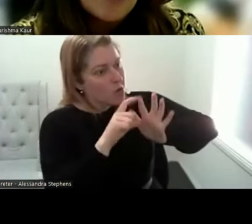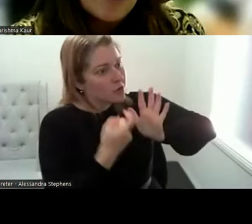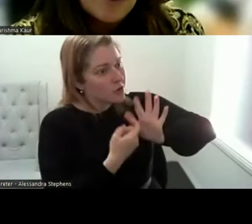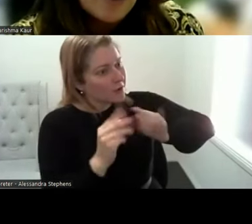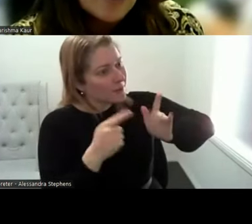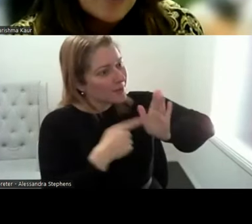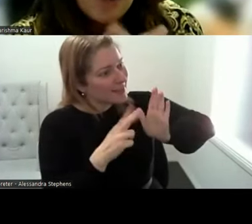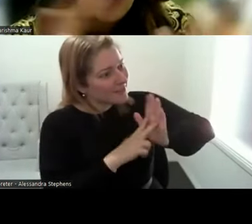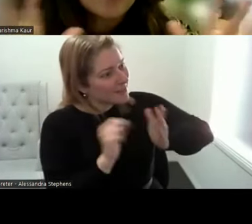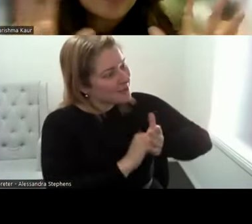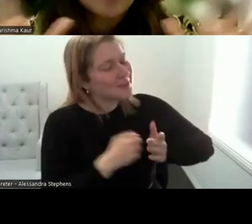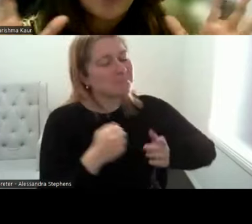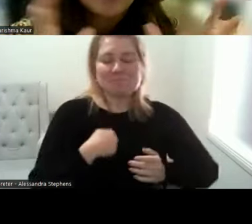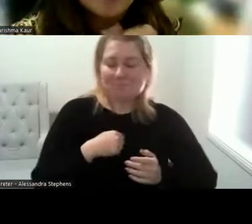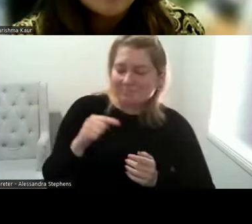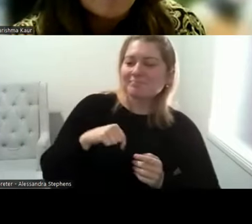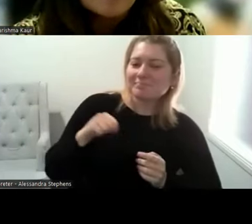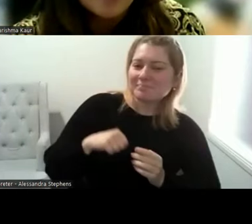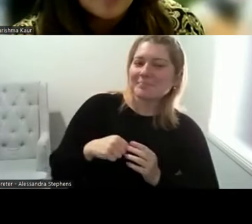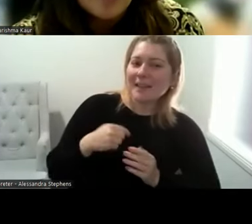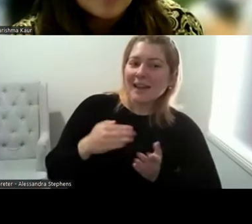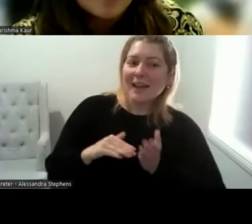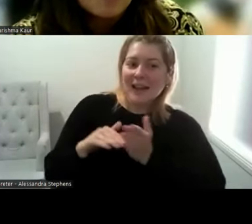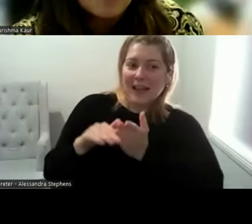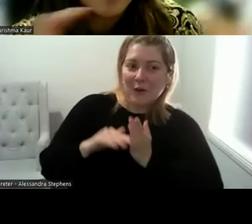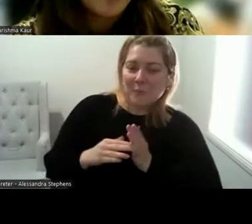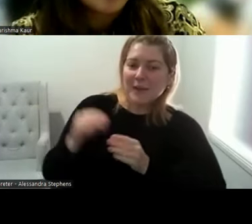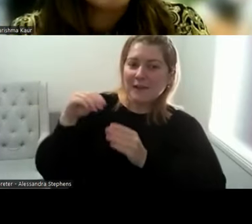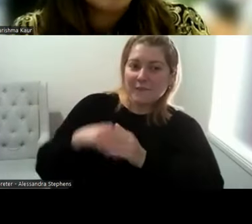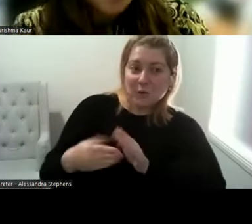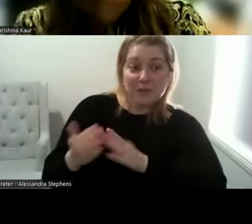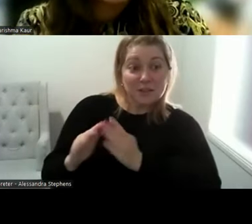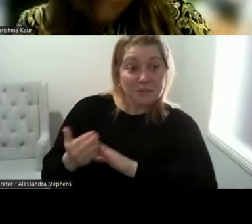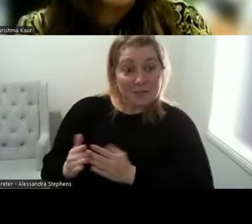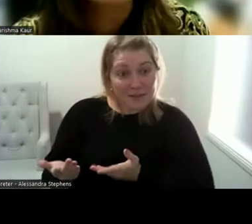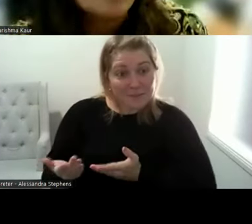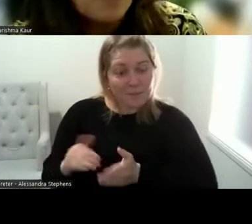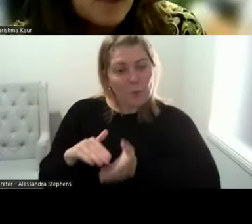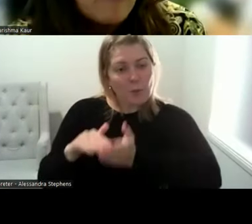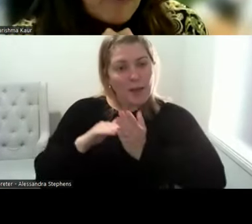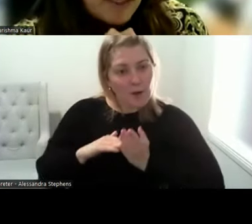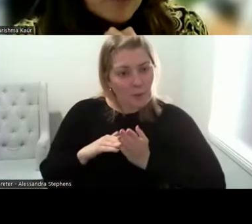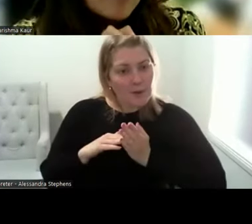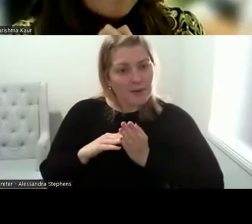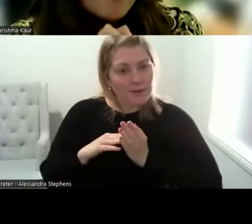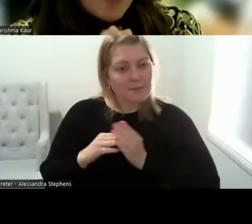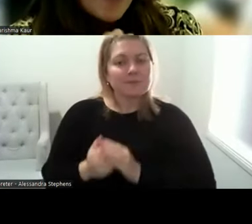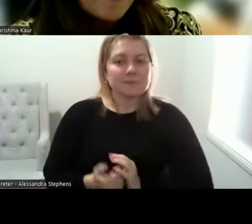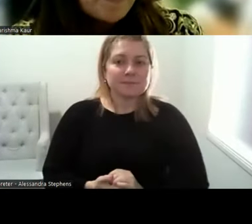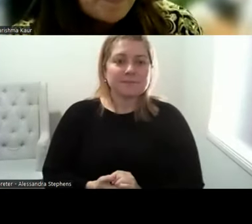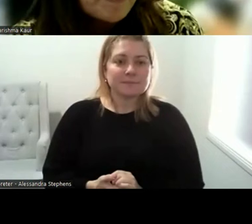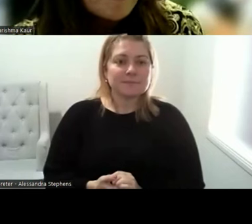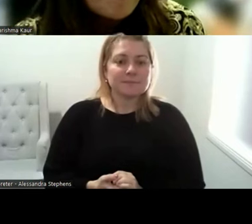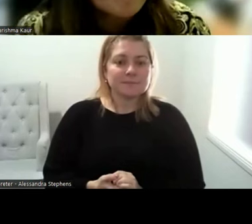Really well so that is something that will help us engage with everyone. Yeah. 11:24:24 Right, really great